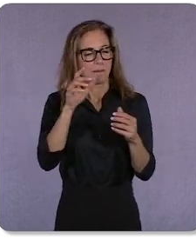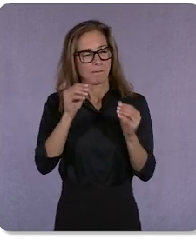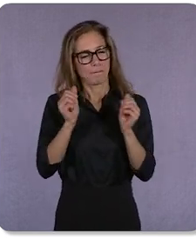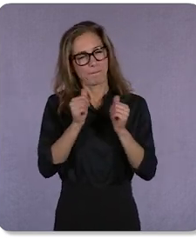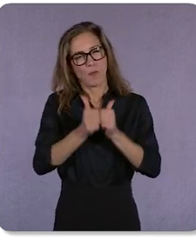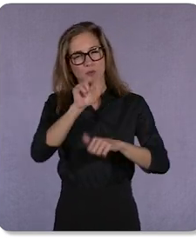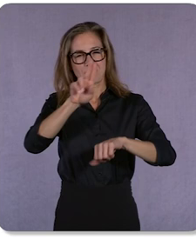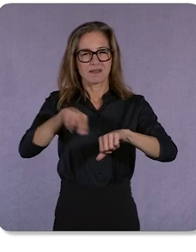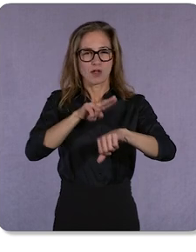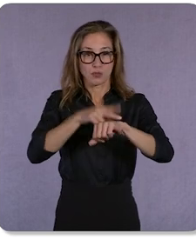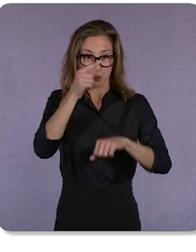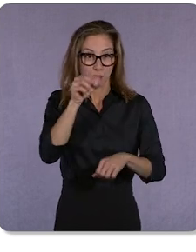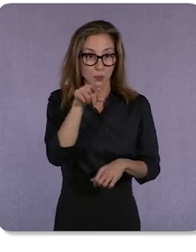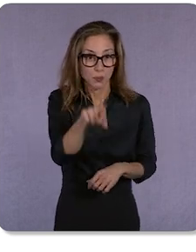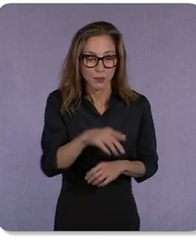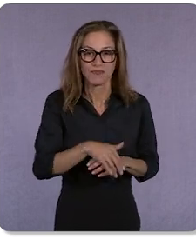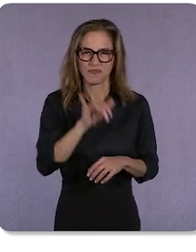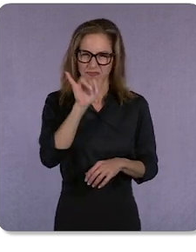This is Google’s vision for the future of Search.